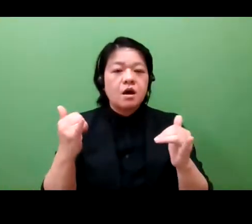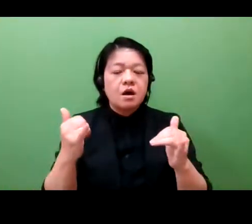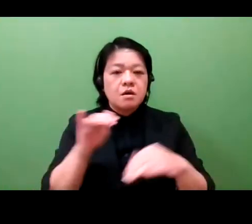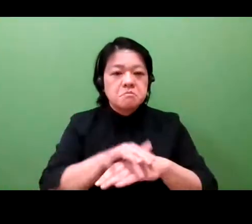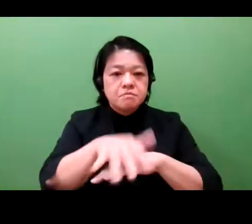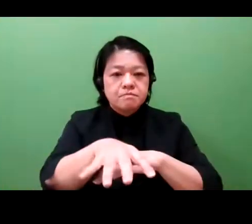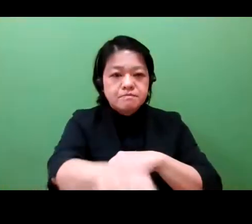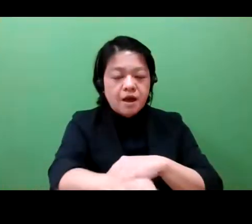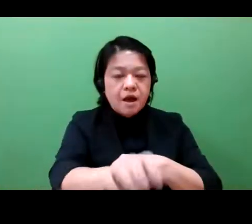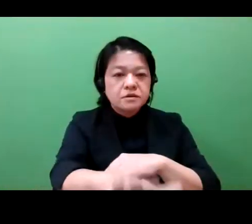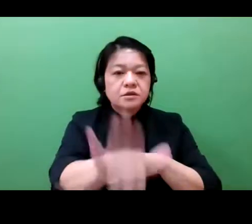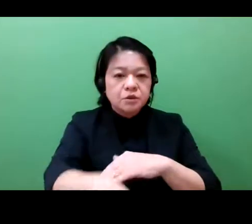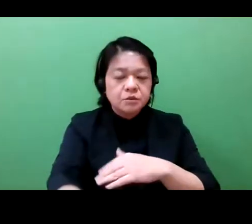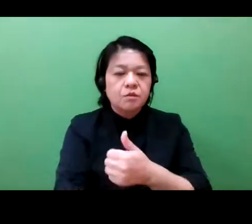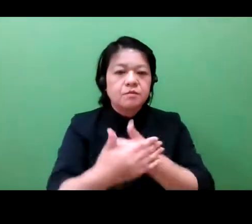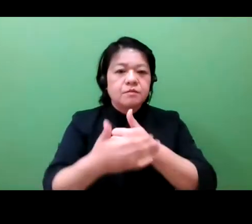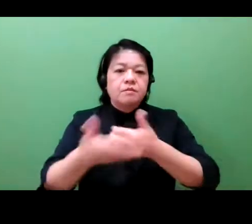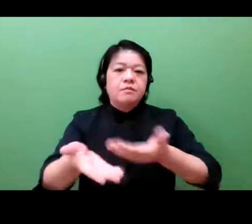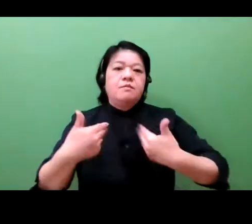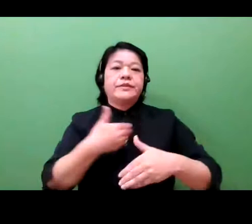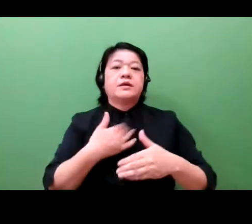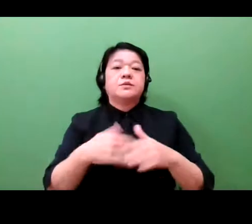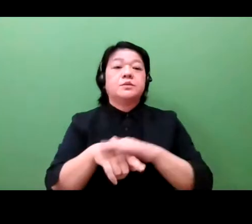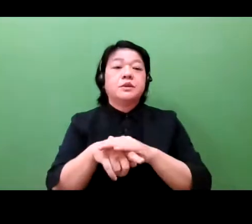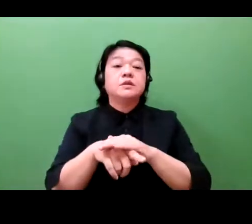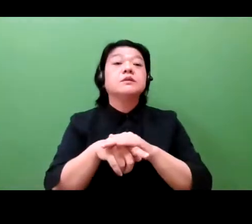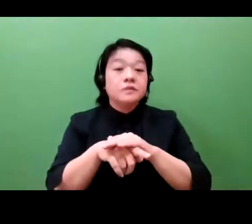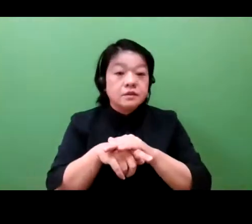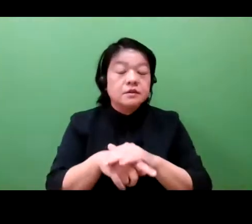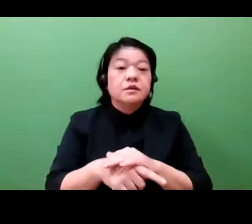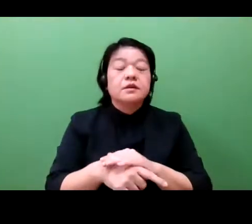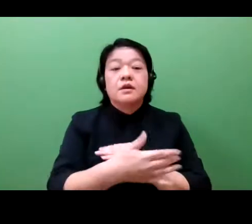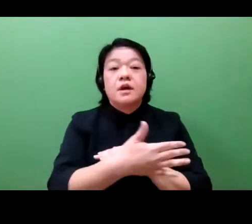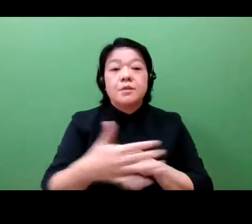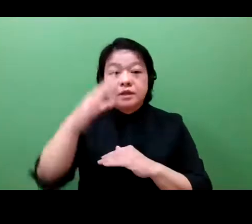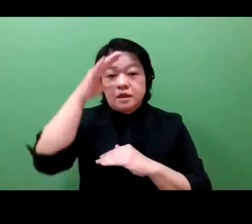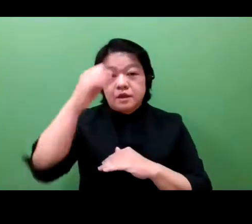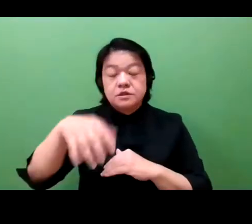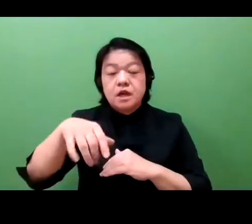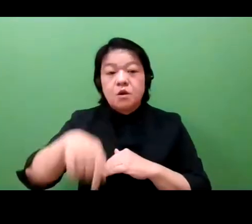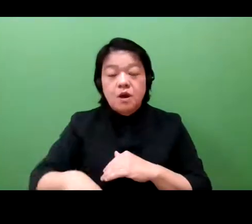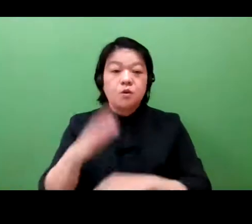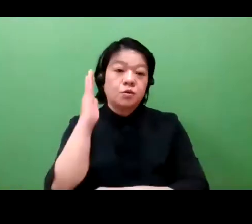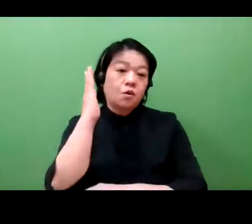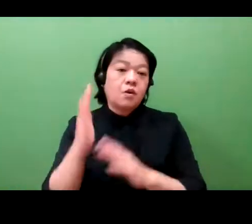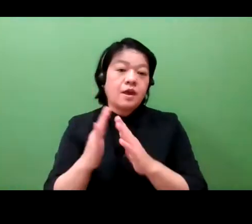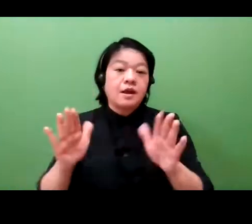United States Embassy is proud to host this event based on the World Intellectual Property organization's